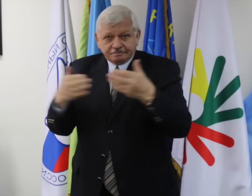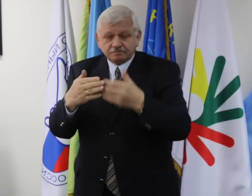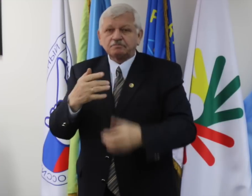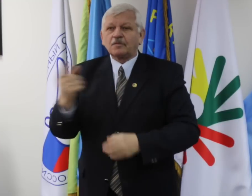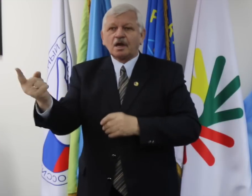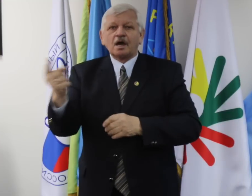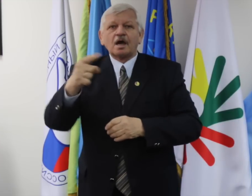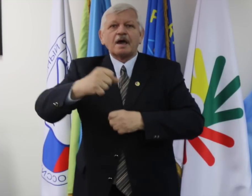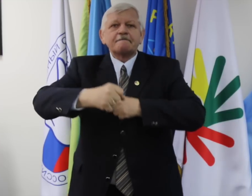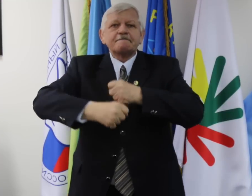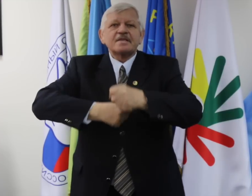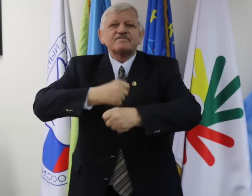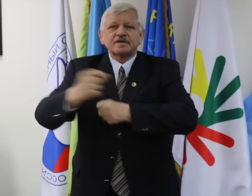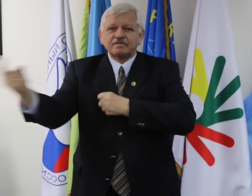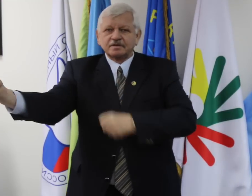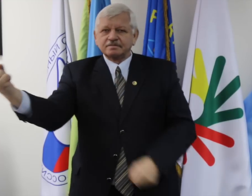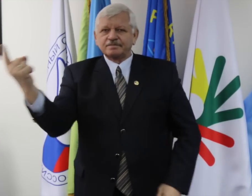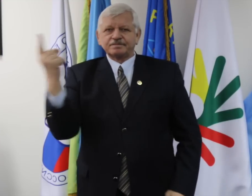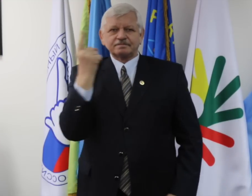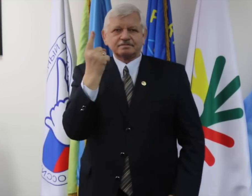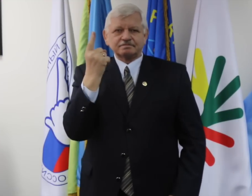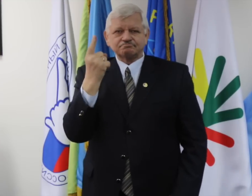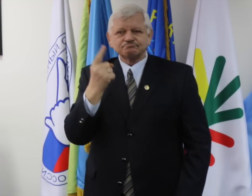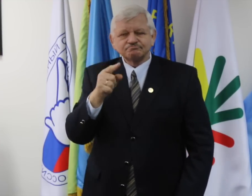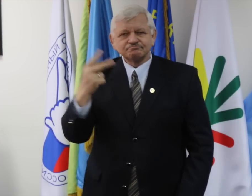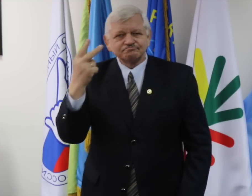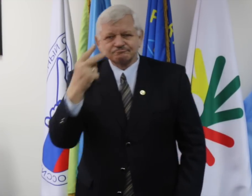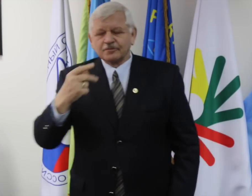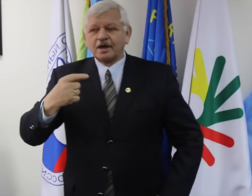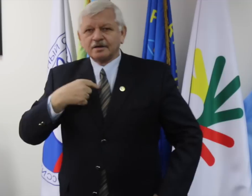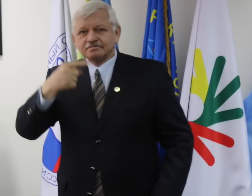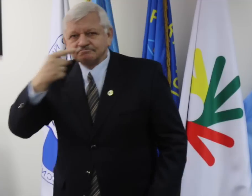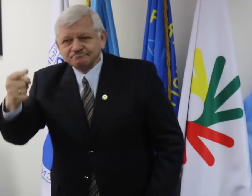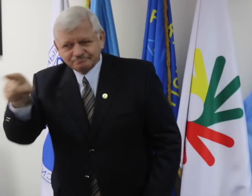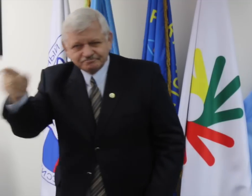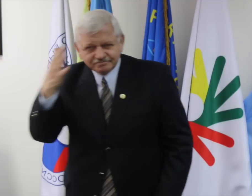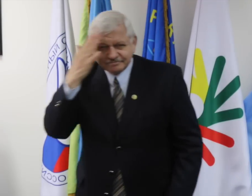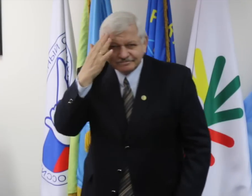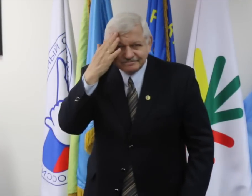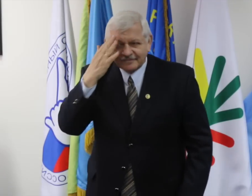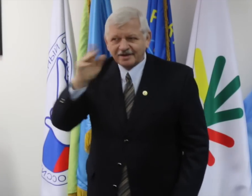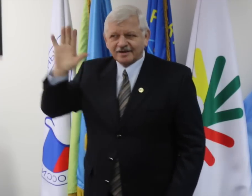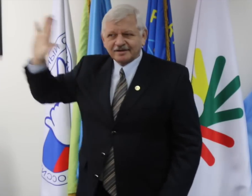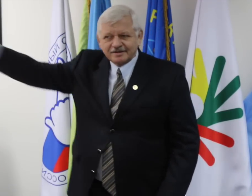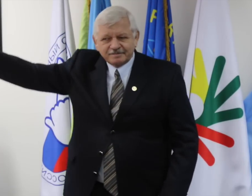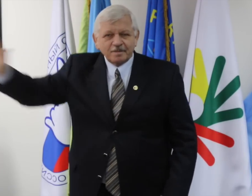at the end of session. And I took the opportunity to ask him a question.